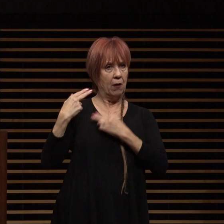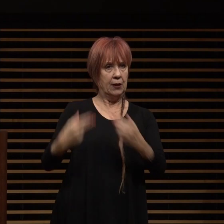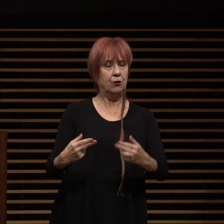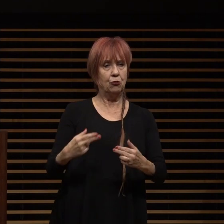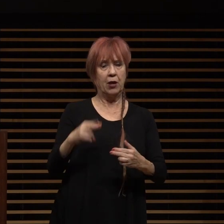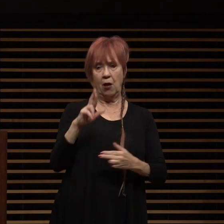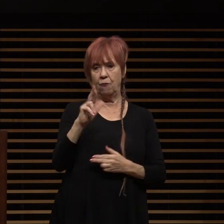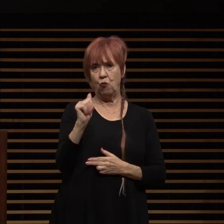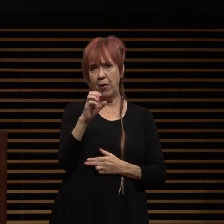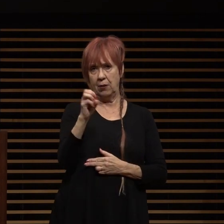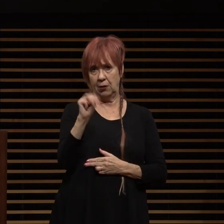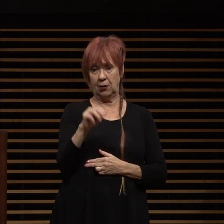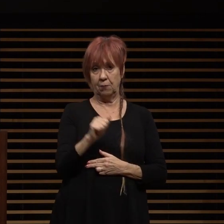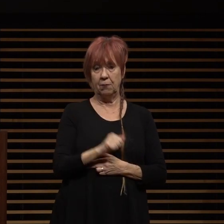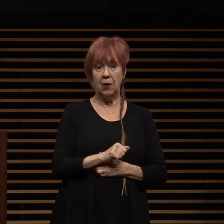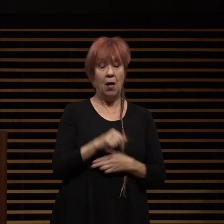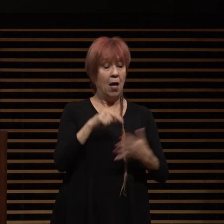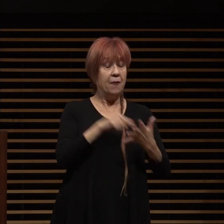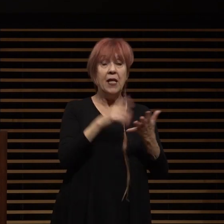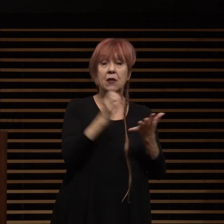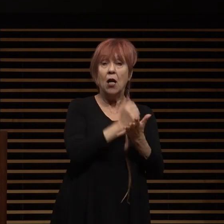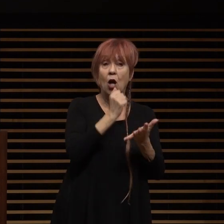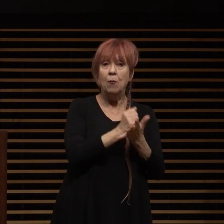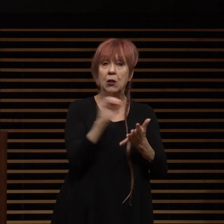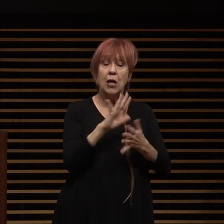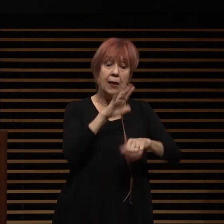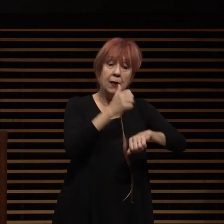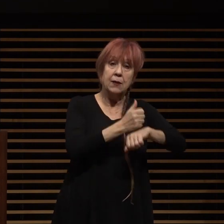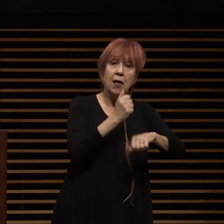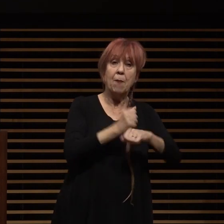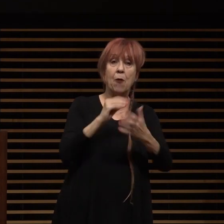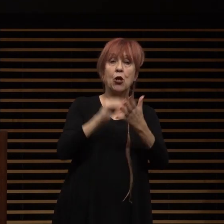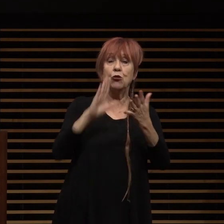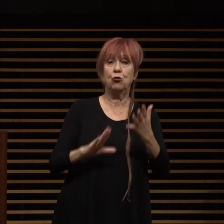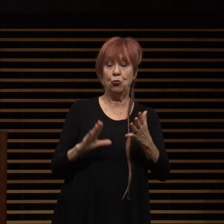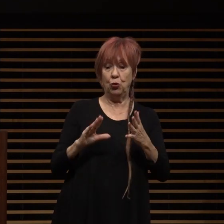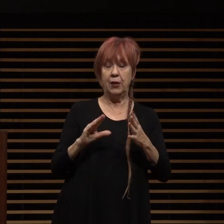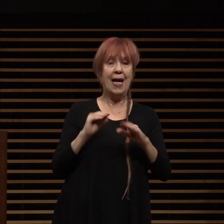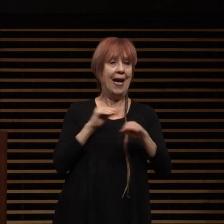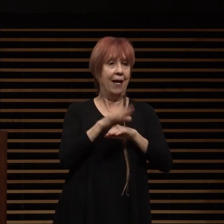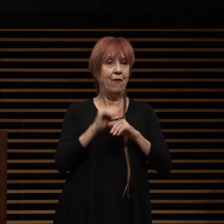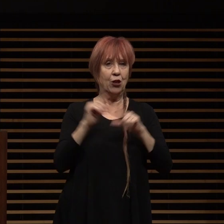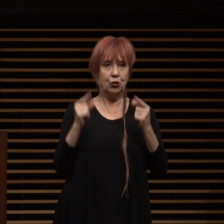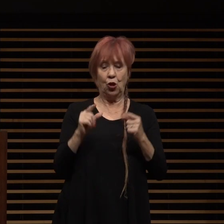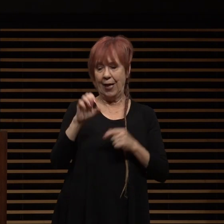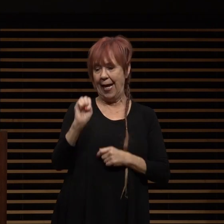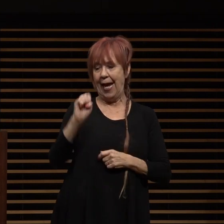it's accomplishments like the establishment of the student advisory